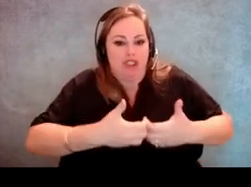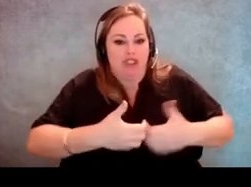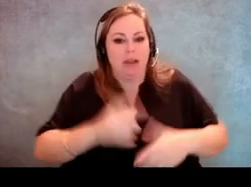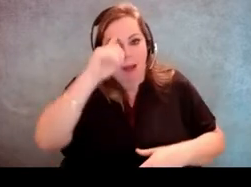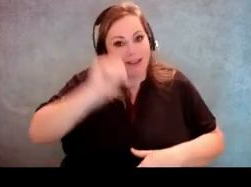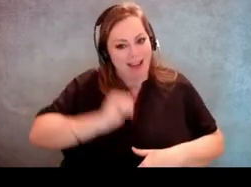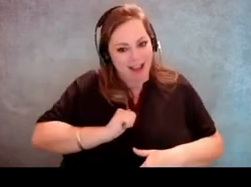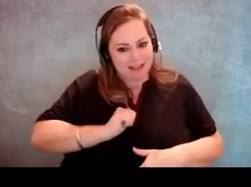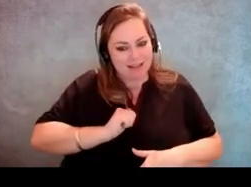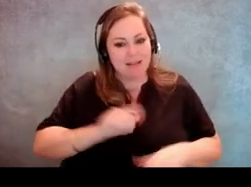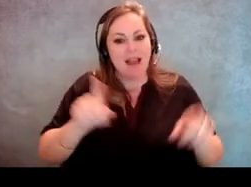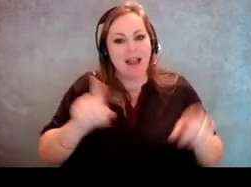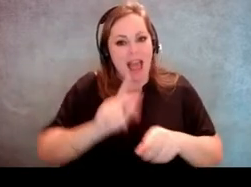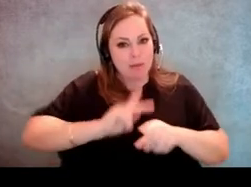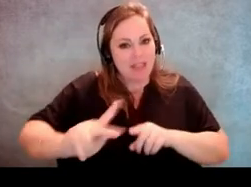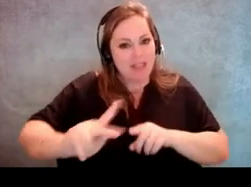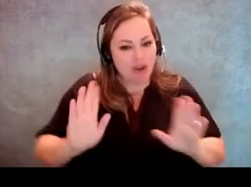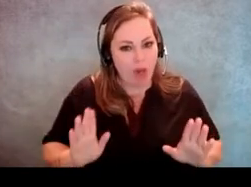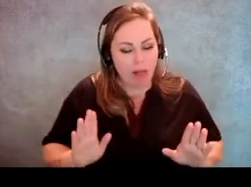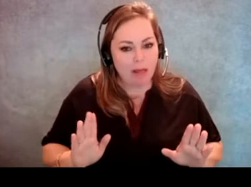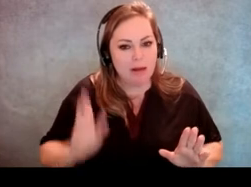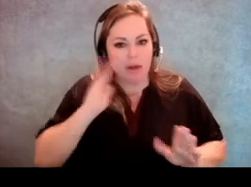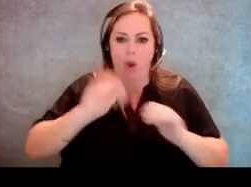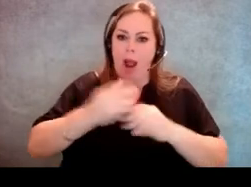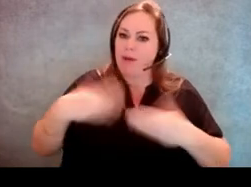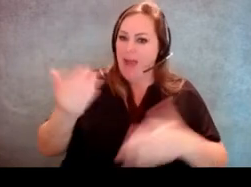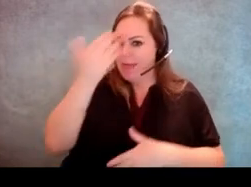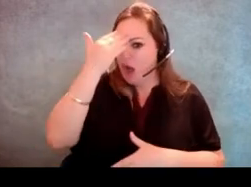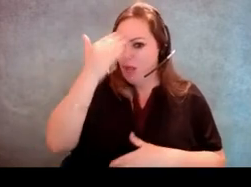as professionals to provide that knowledge to the voters.